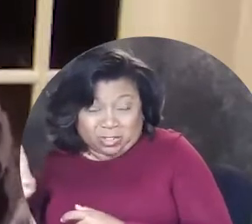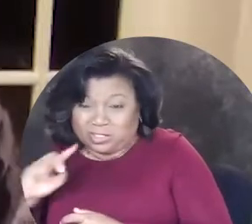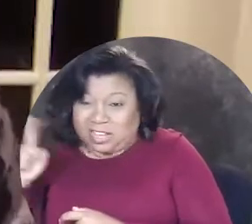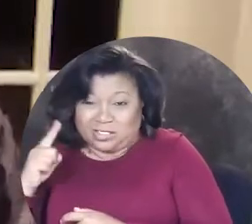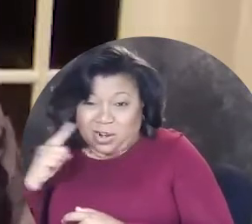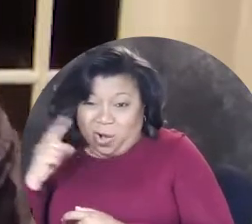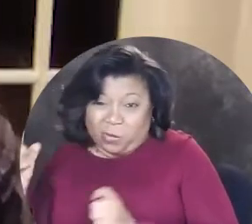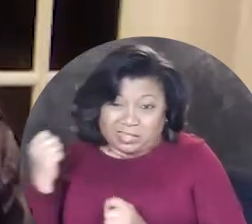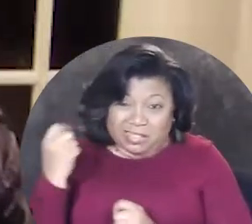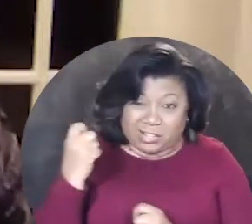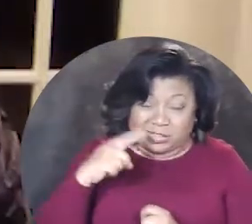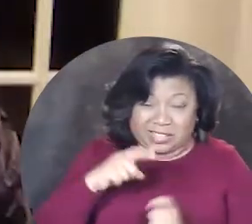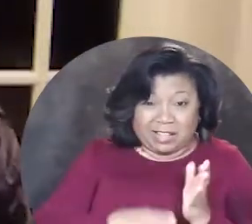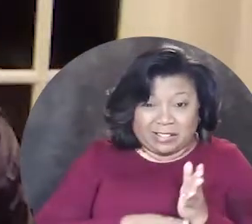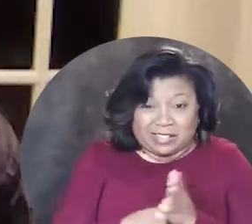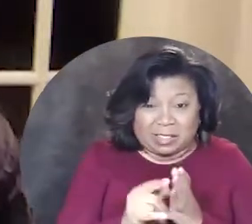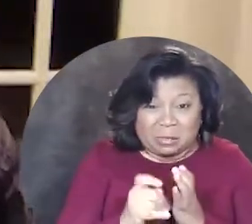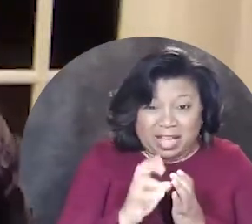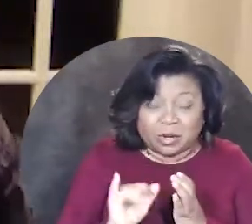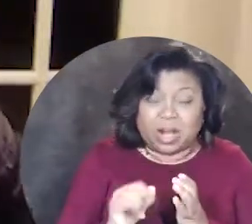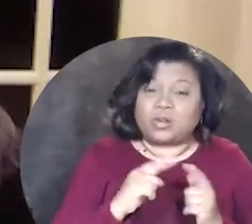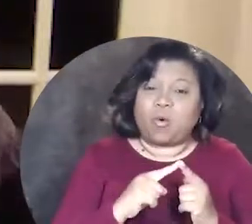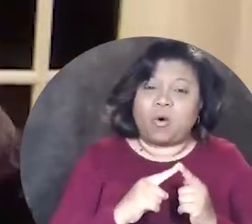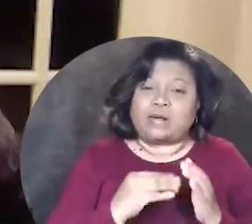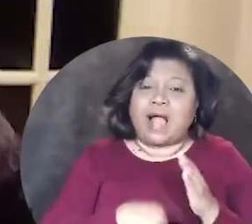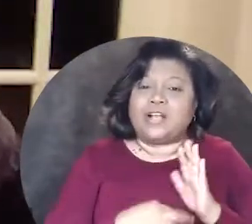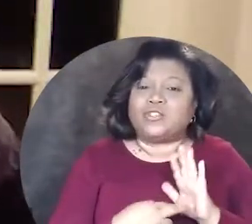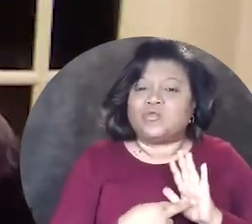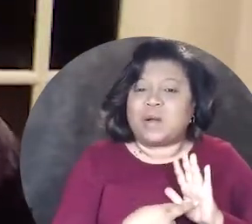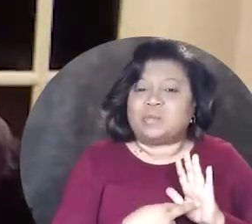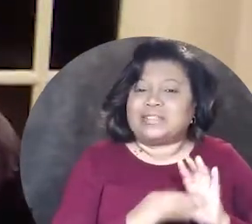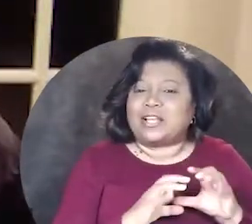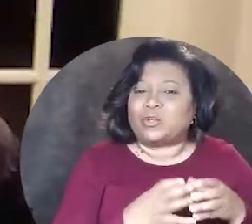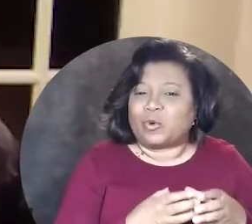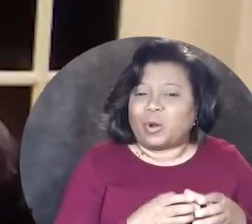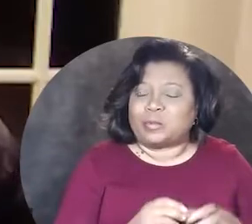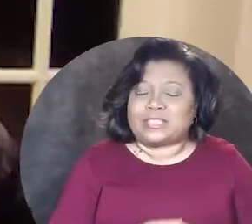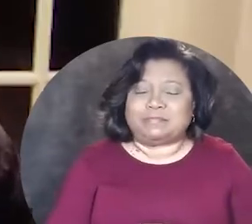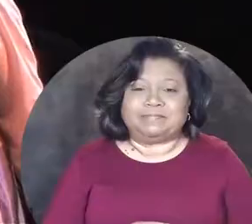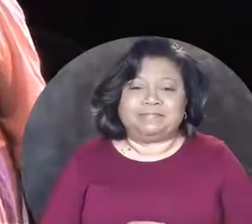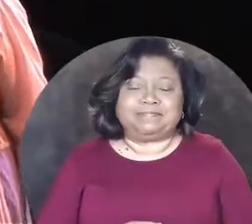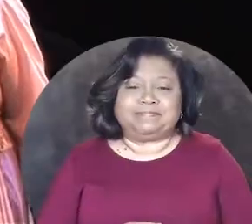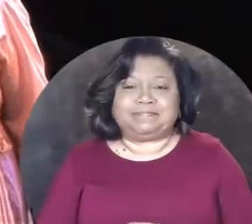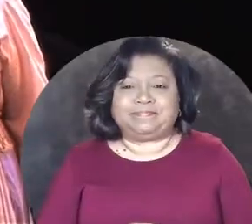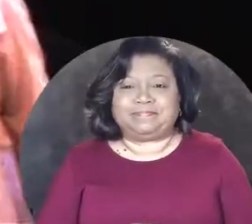doesn't always understand the minority or underrepresented groups